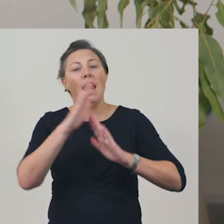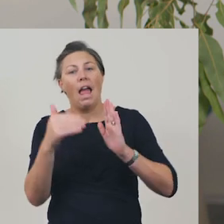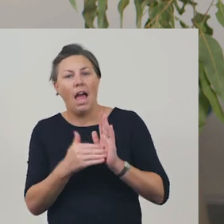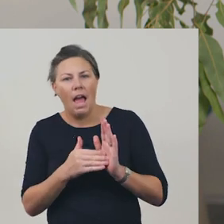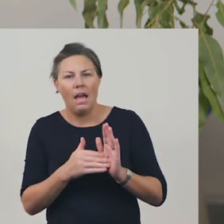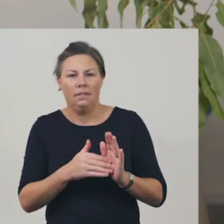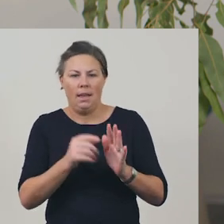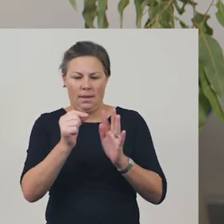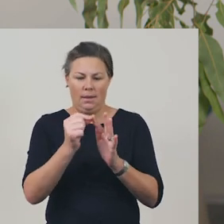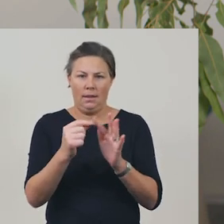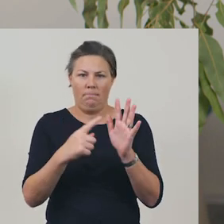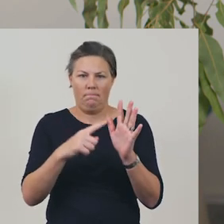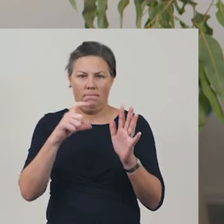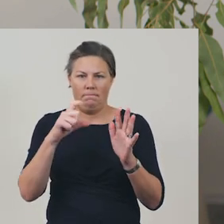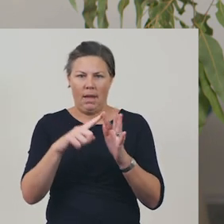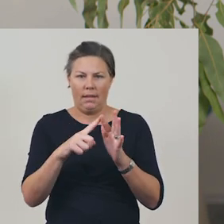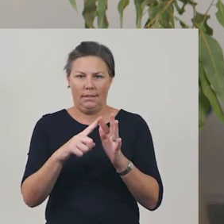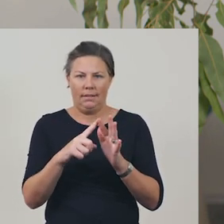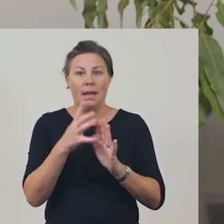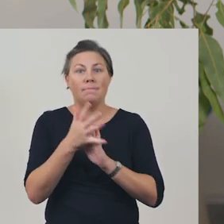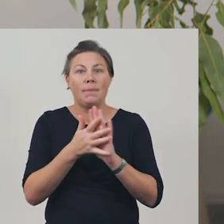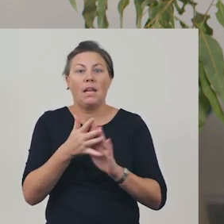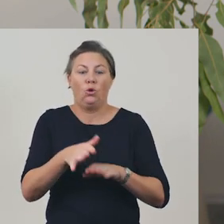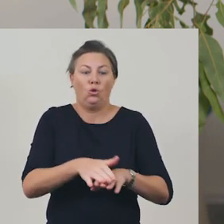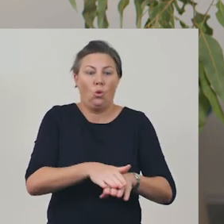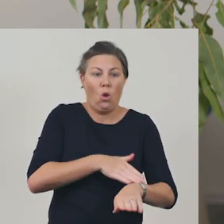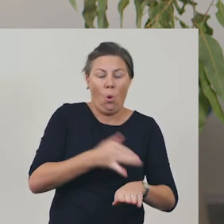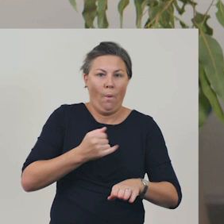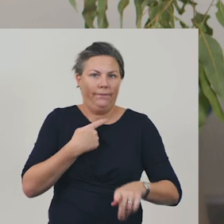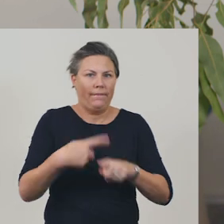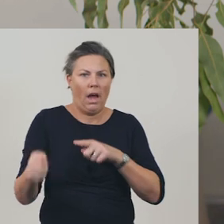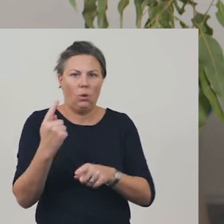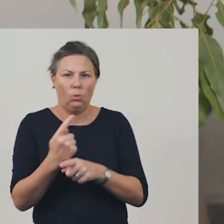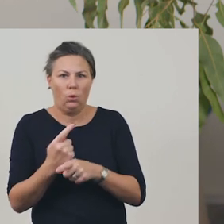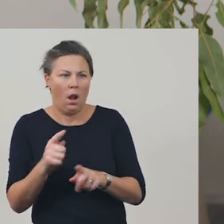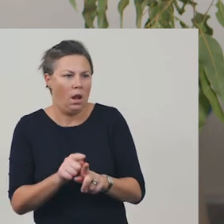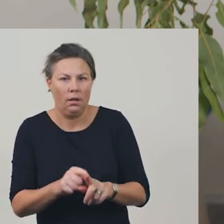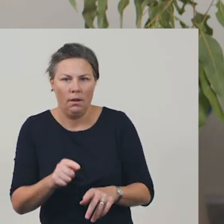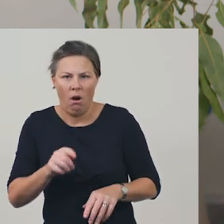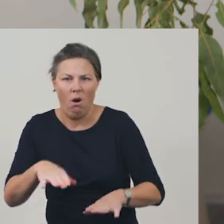Listen to how fast or slow I speak when I say, ‘The backyard intruder was gone in a flash.'